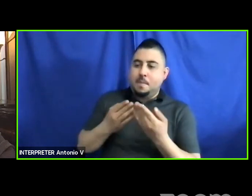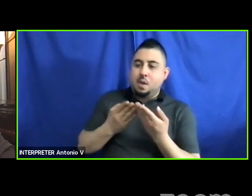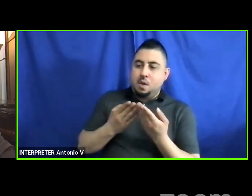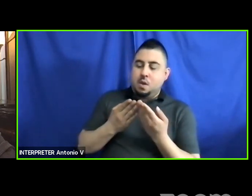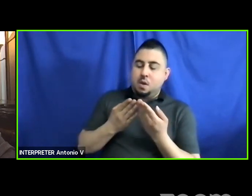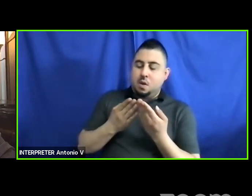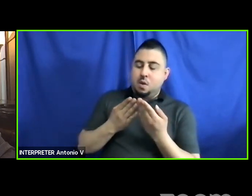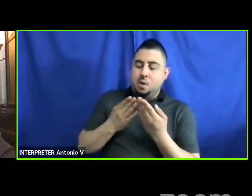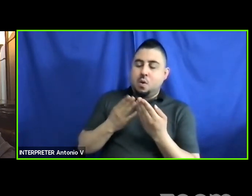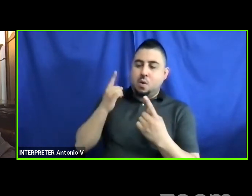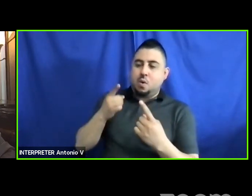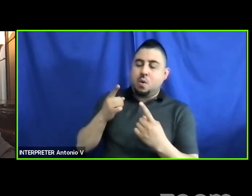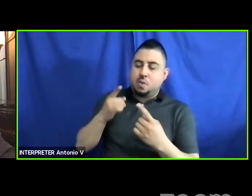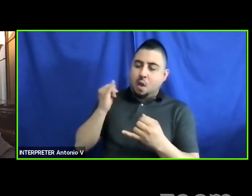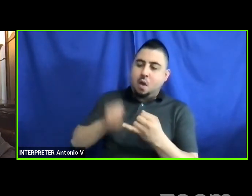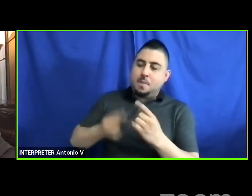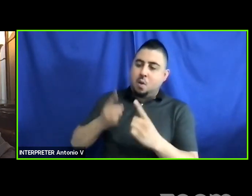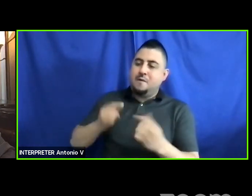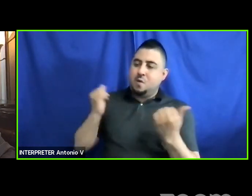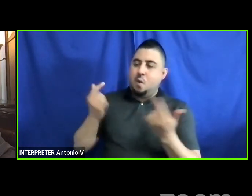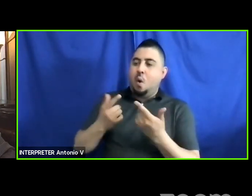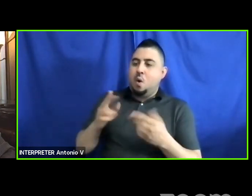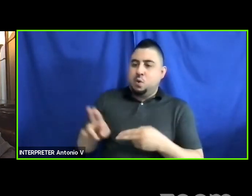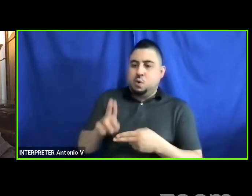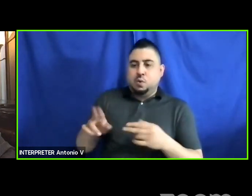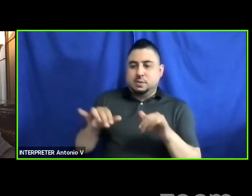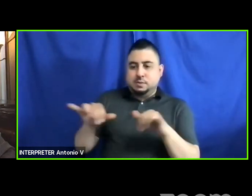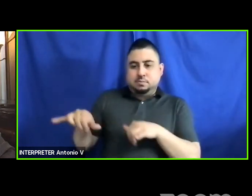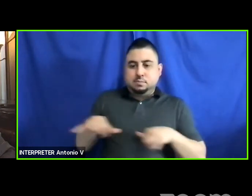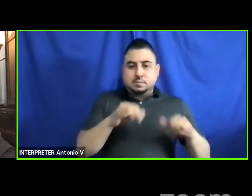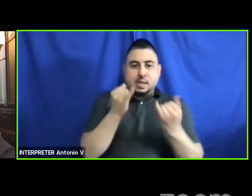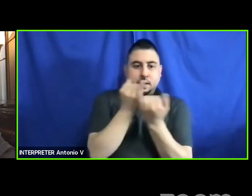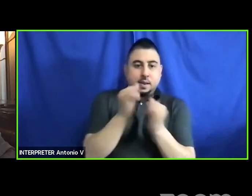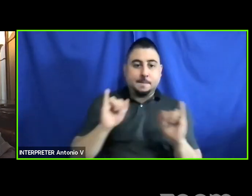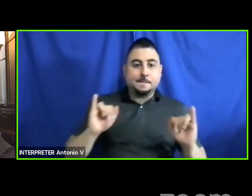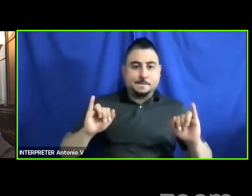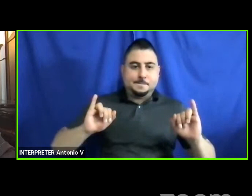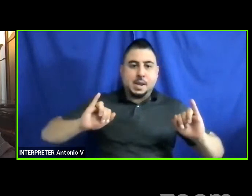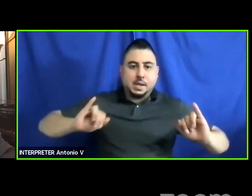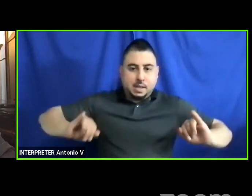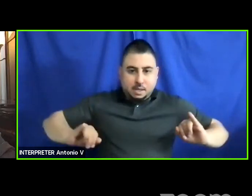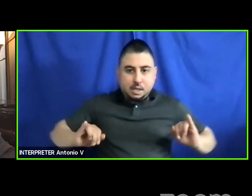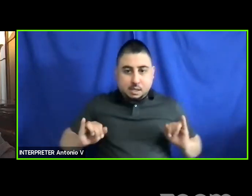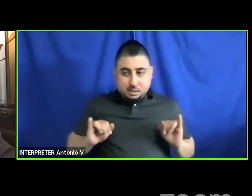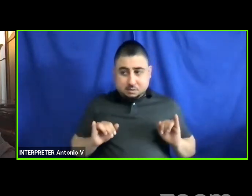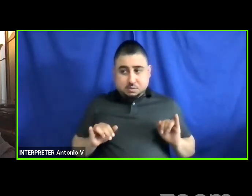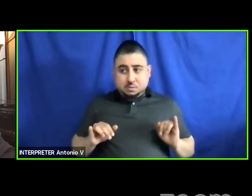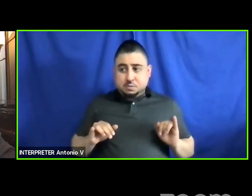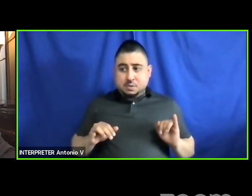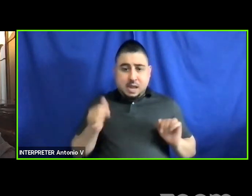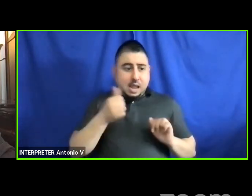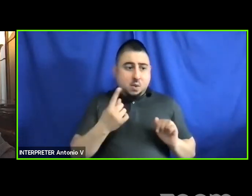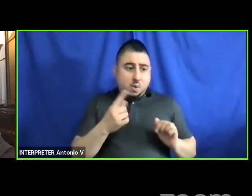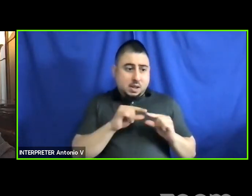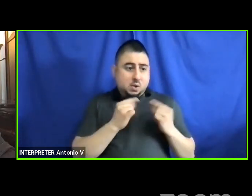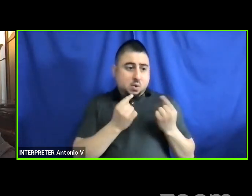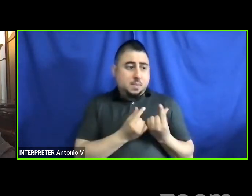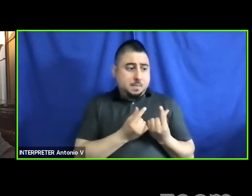able to use these devices. Independently. Does anybody in the group, in the panel want